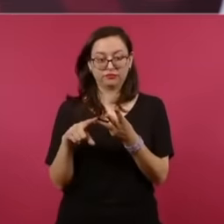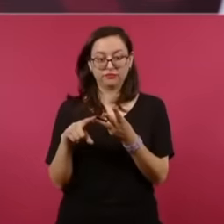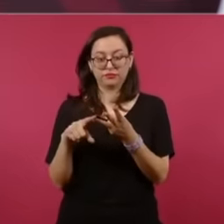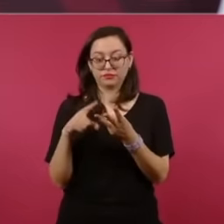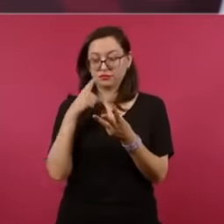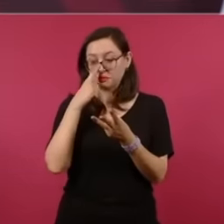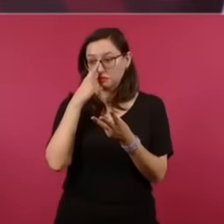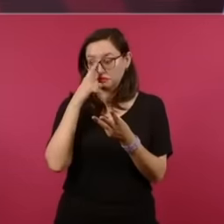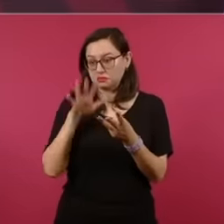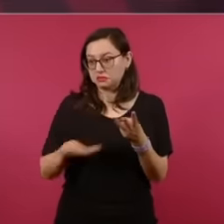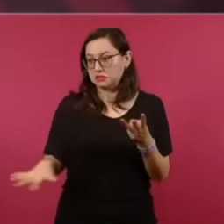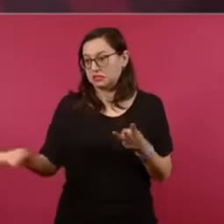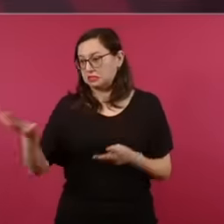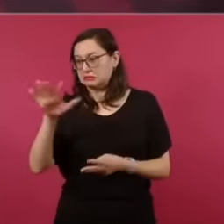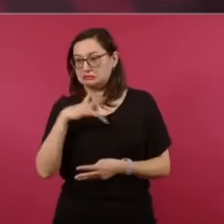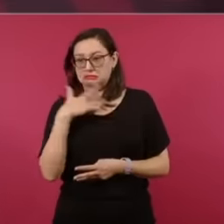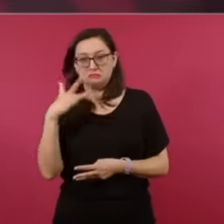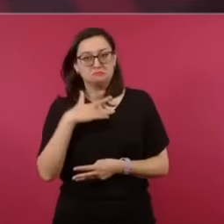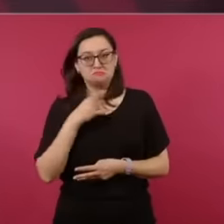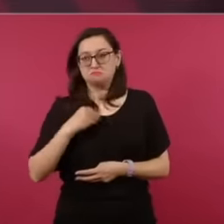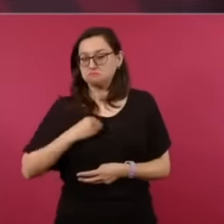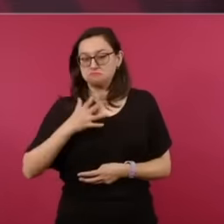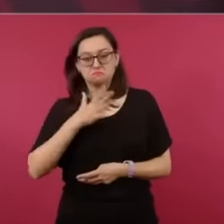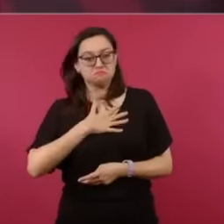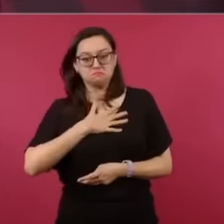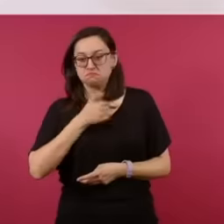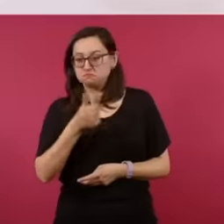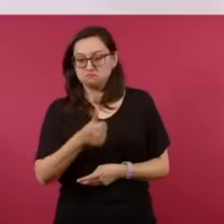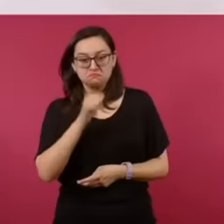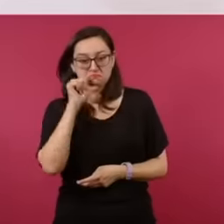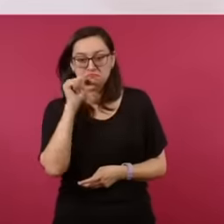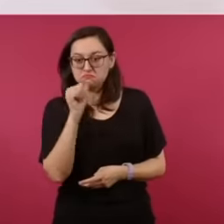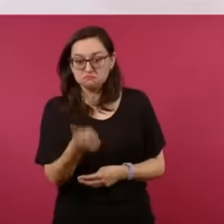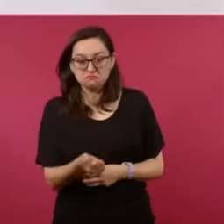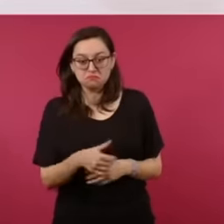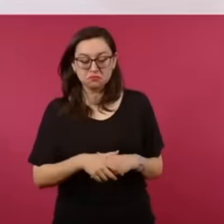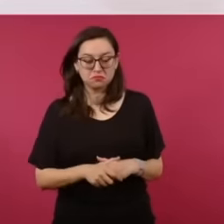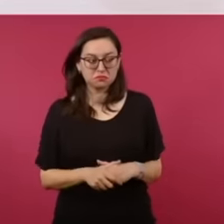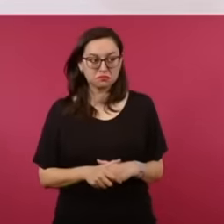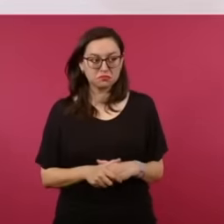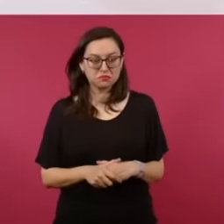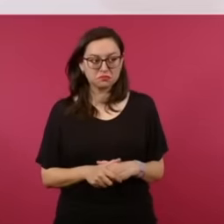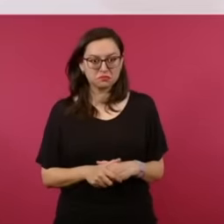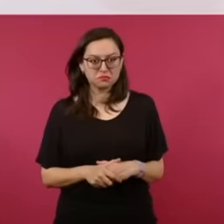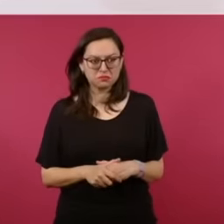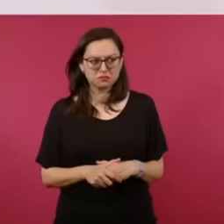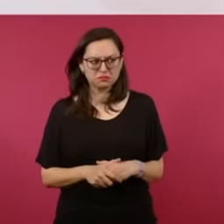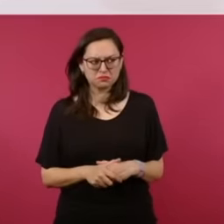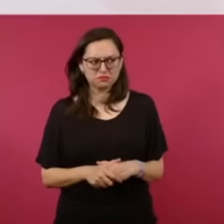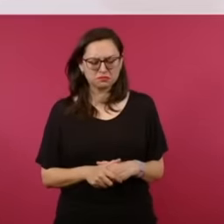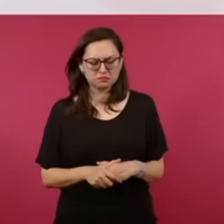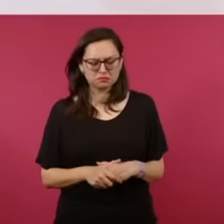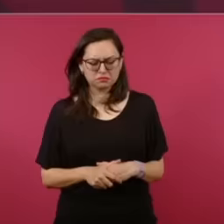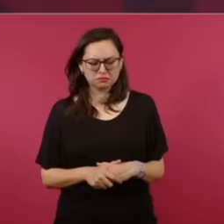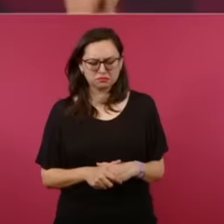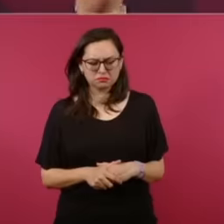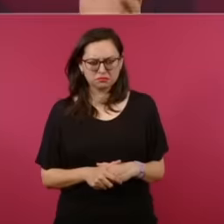well-being, then it is